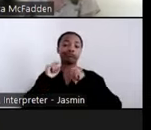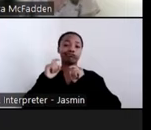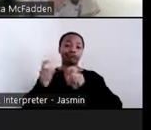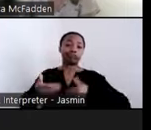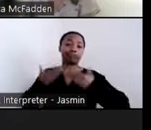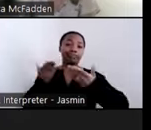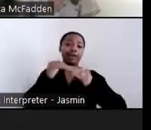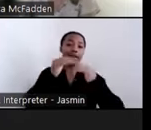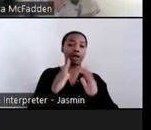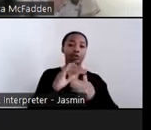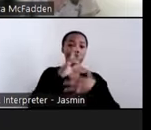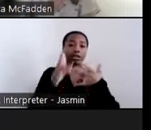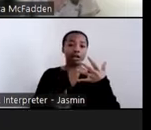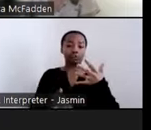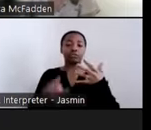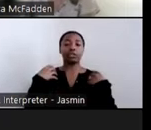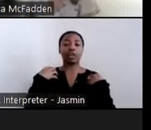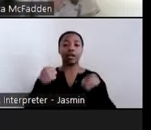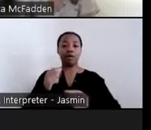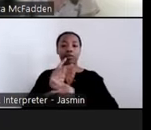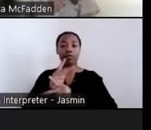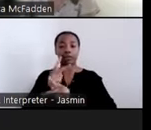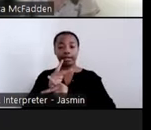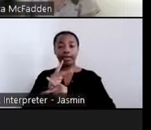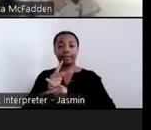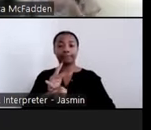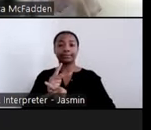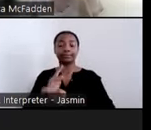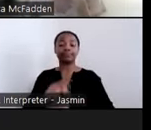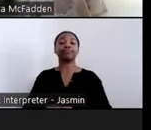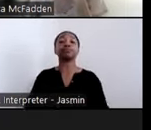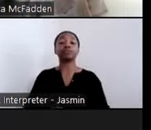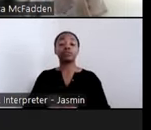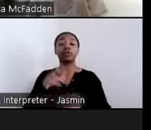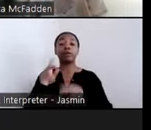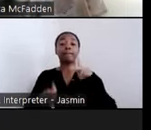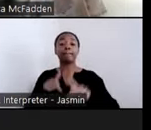People with disabilities or older adults can stay stably housed, healthy and active in